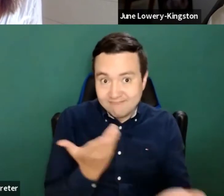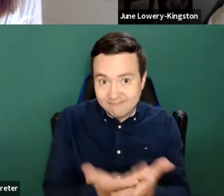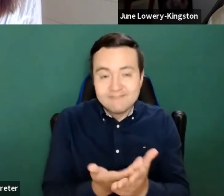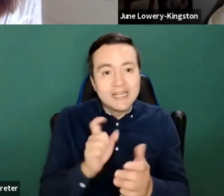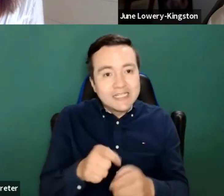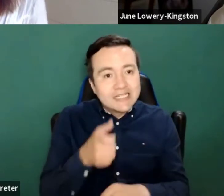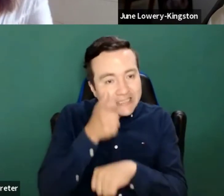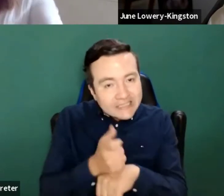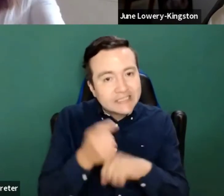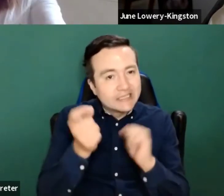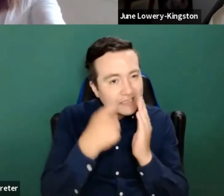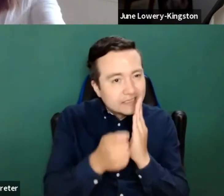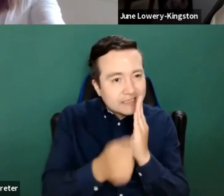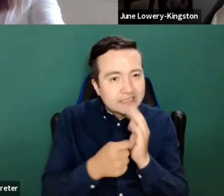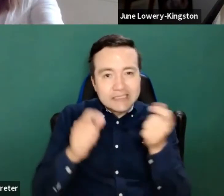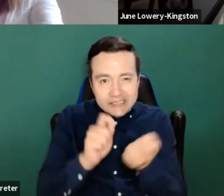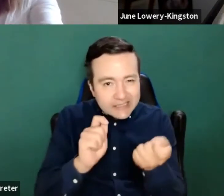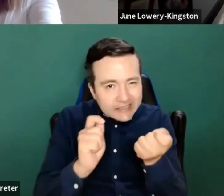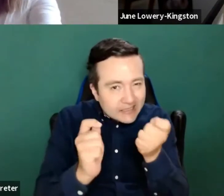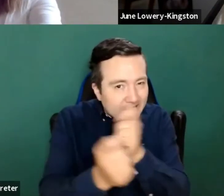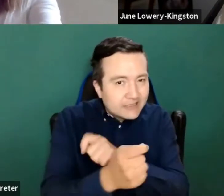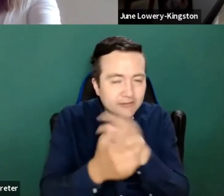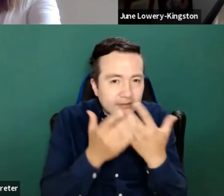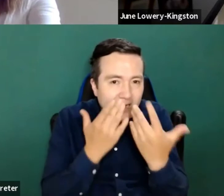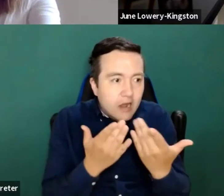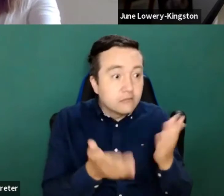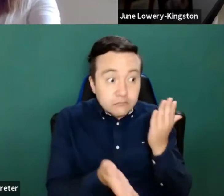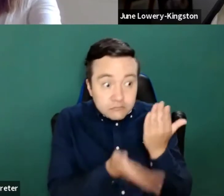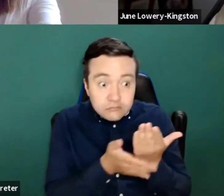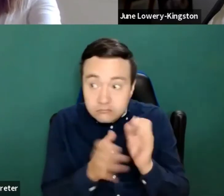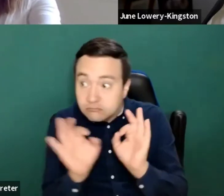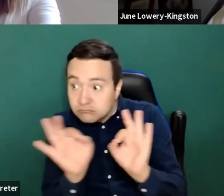transformed into the member states is the law on the statute books is one thing is the